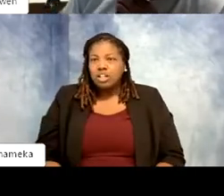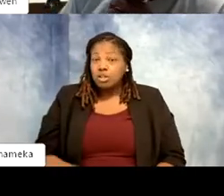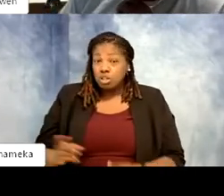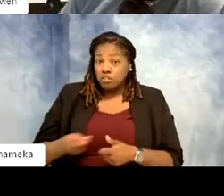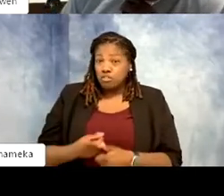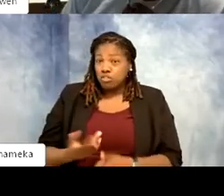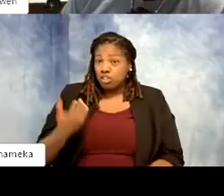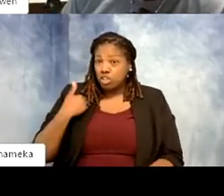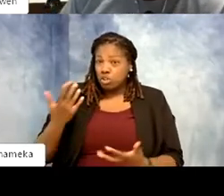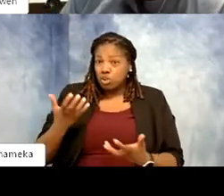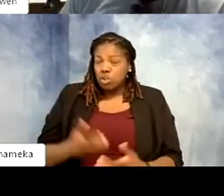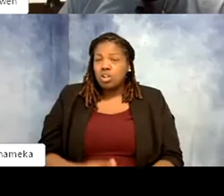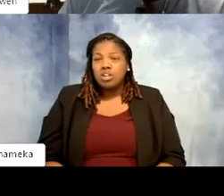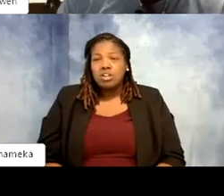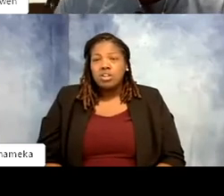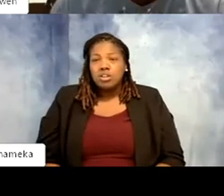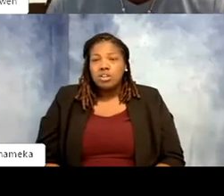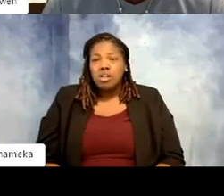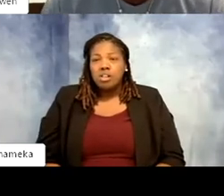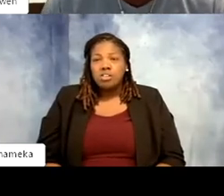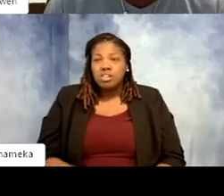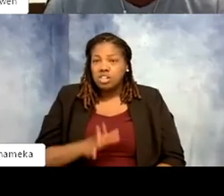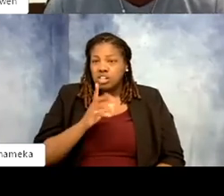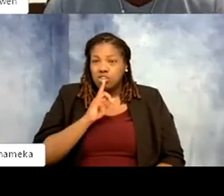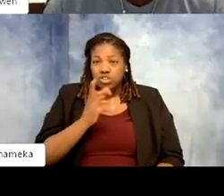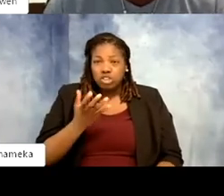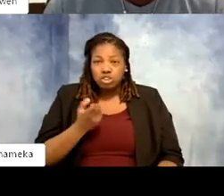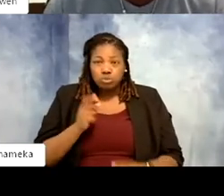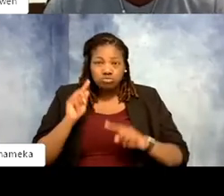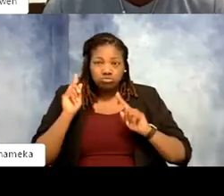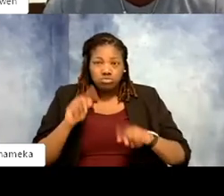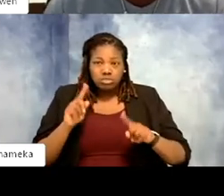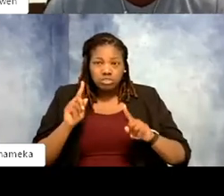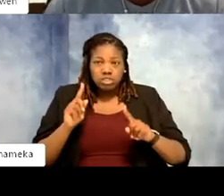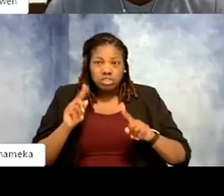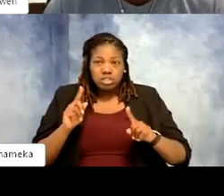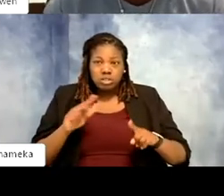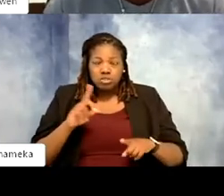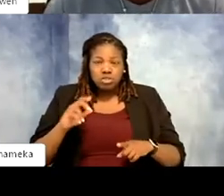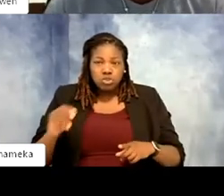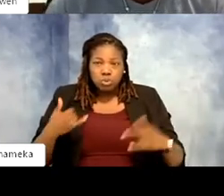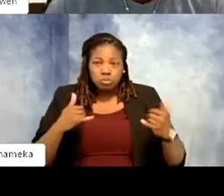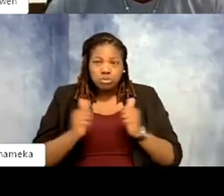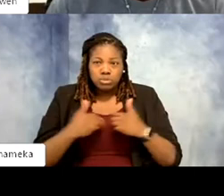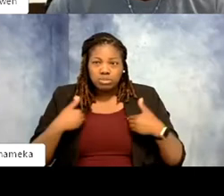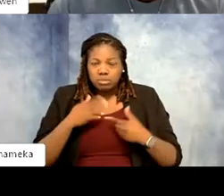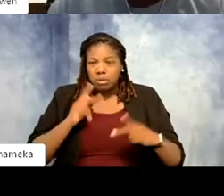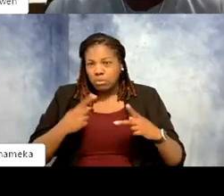Gwen: I really just wanted to come to the zoo and literally play with animals. Most people probably think we come and it's animals, we get to